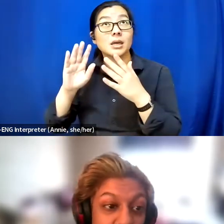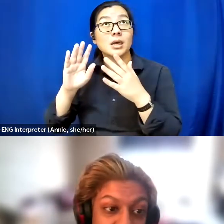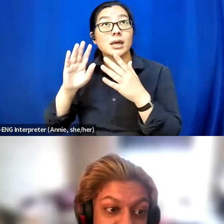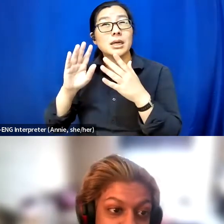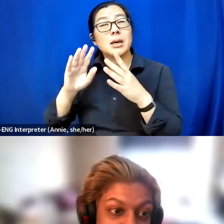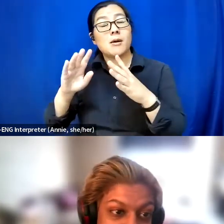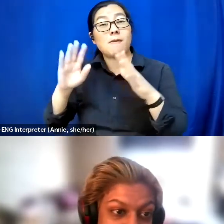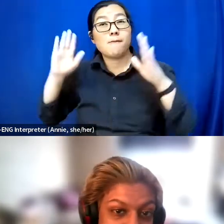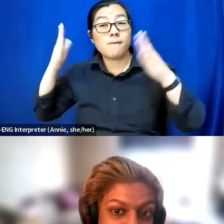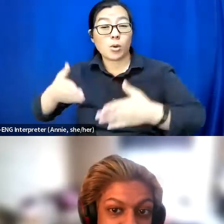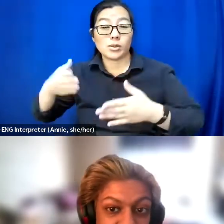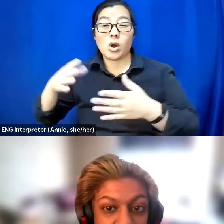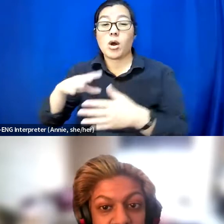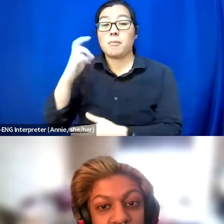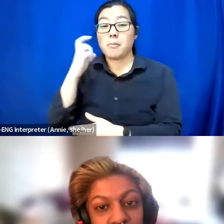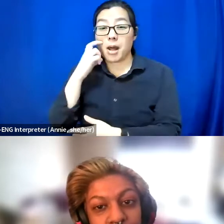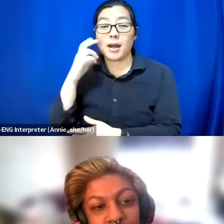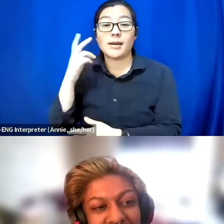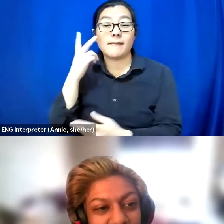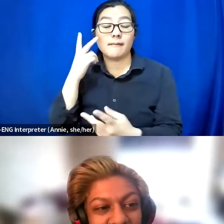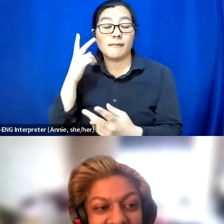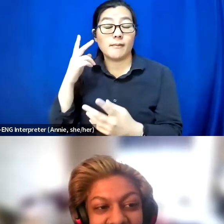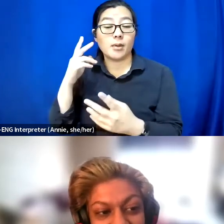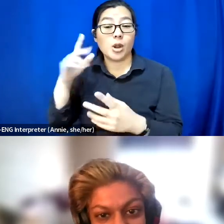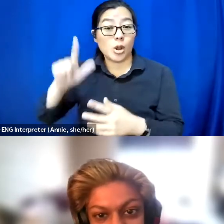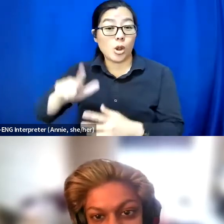and low vision audiences as a way to finally provide access